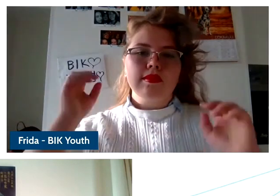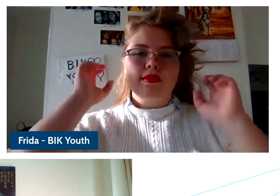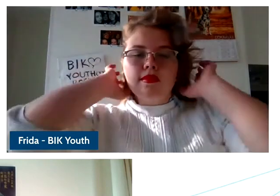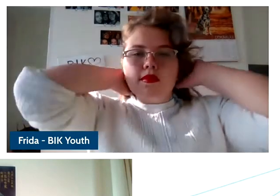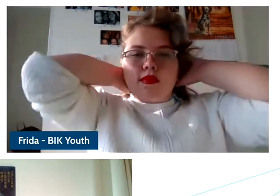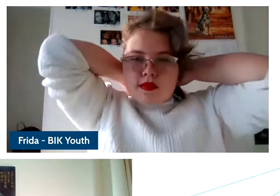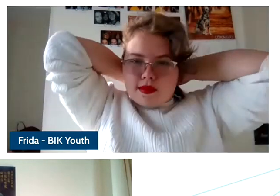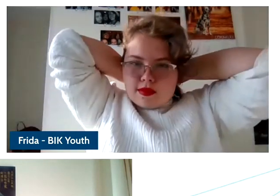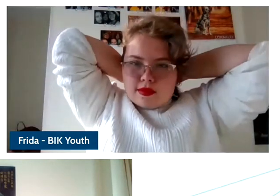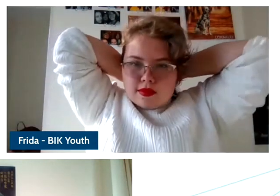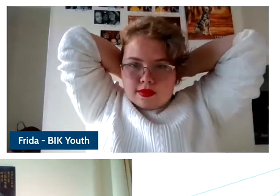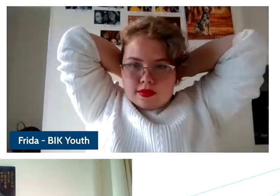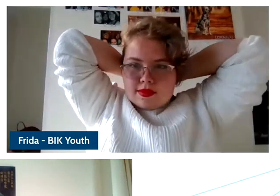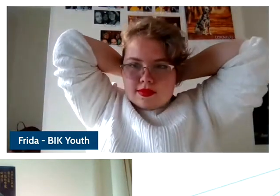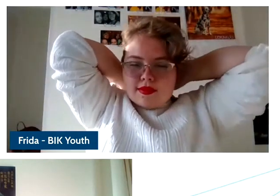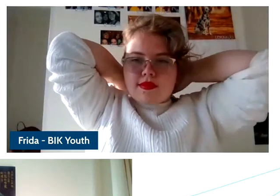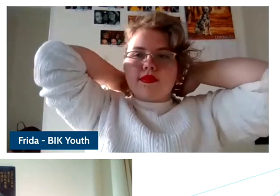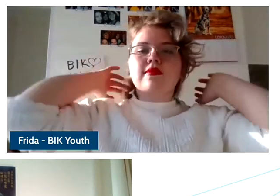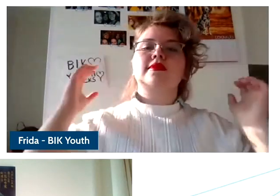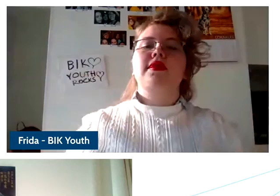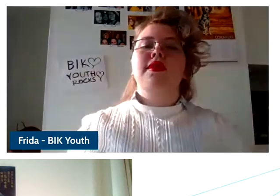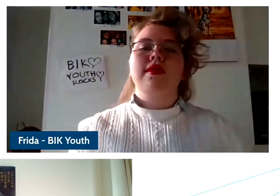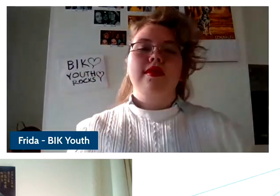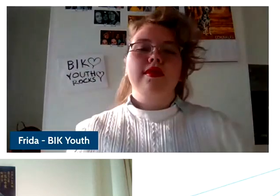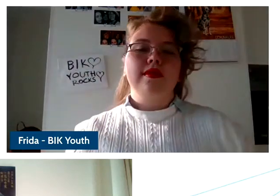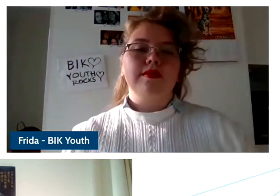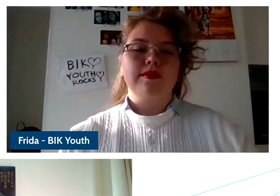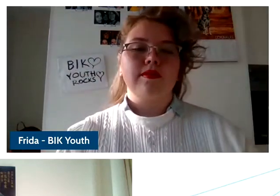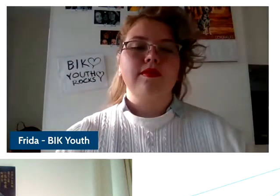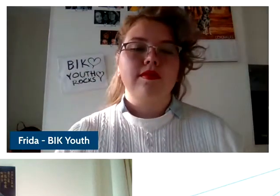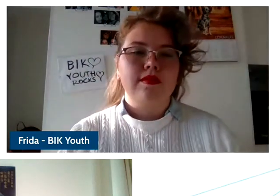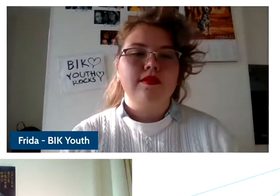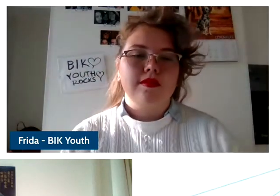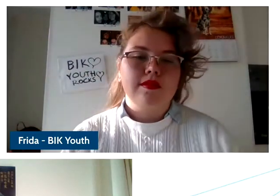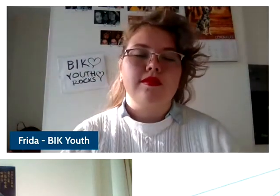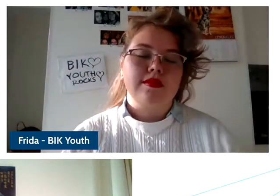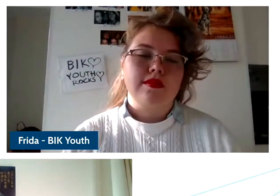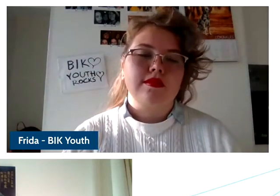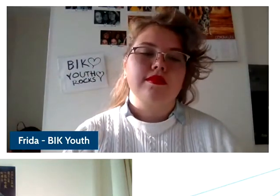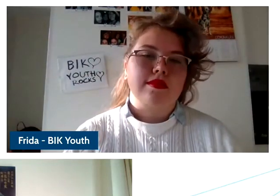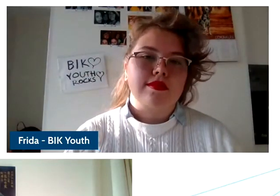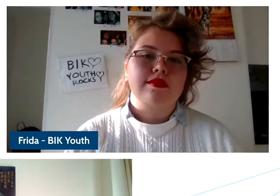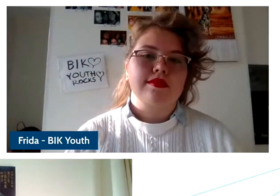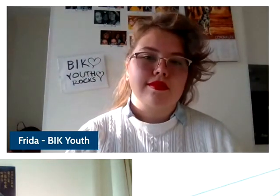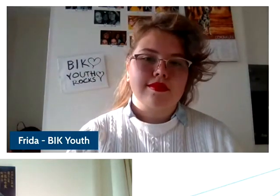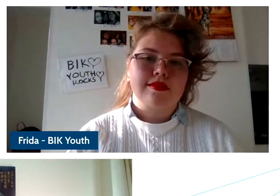normal people like me and you and most of us, cannot read them or make anything out